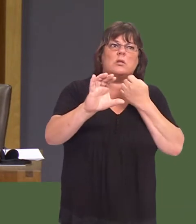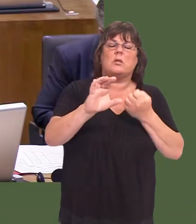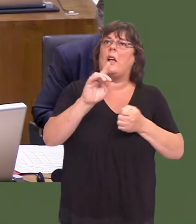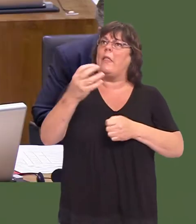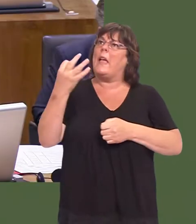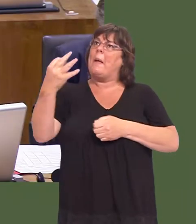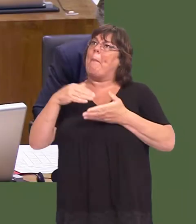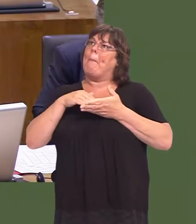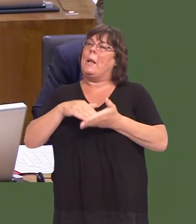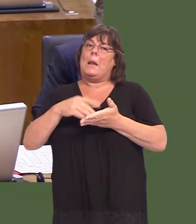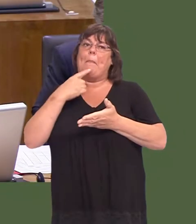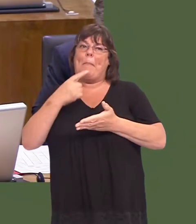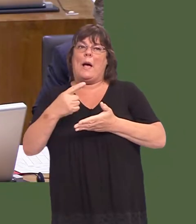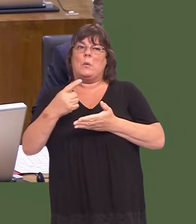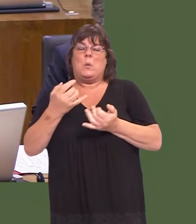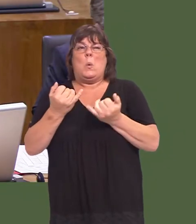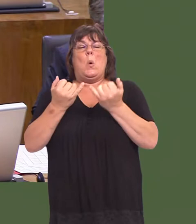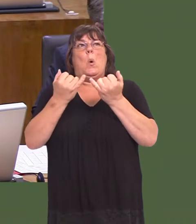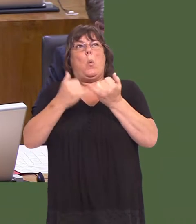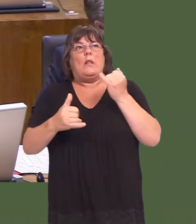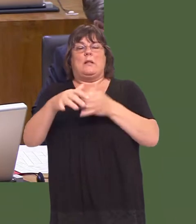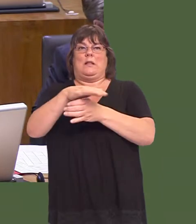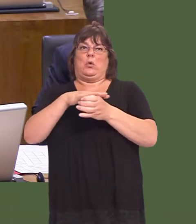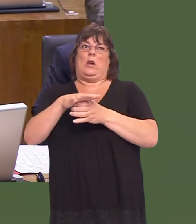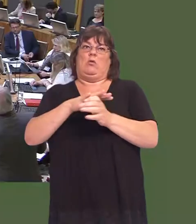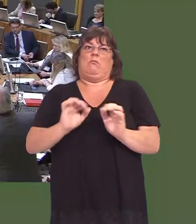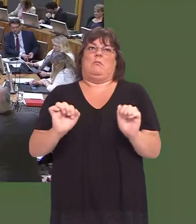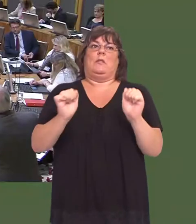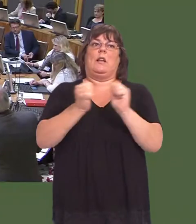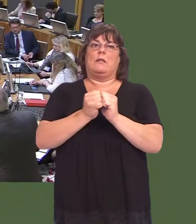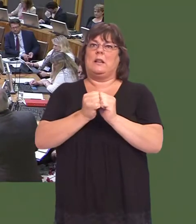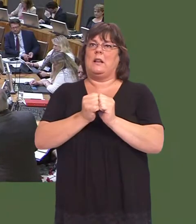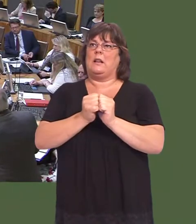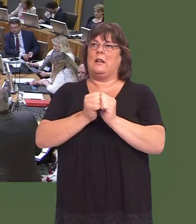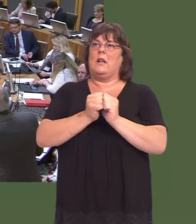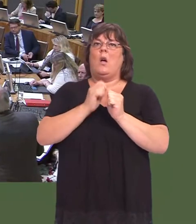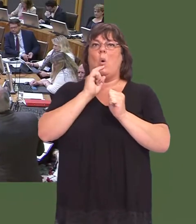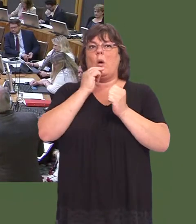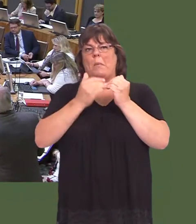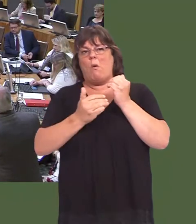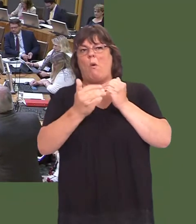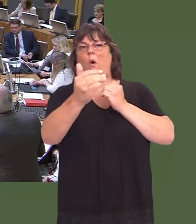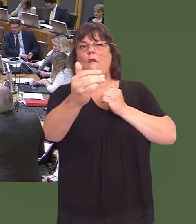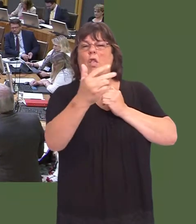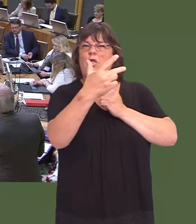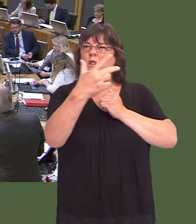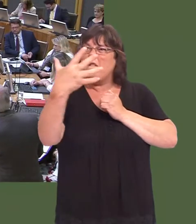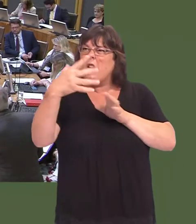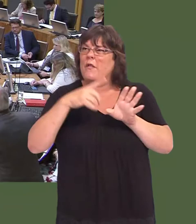million worst-case guarantee is amortised over a period of 35 years.